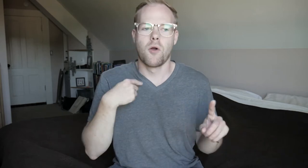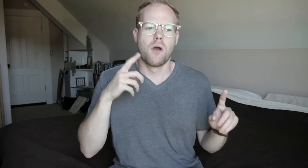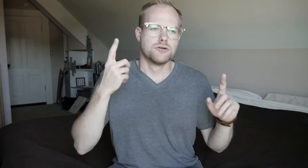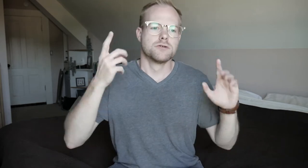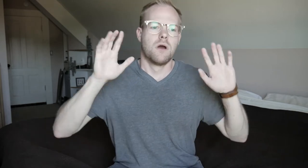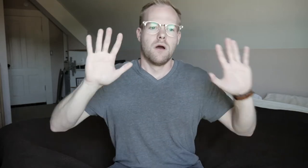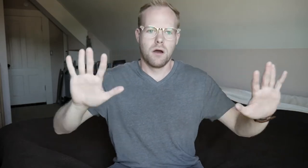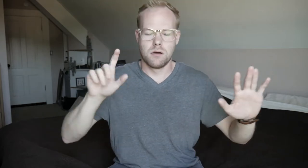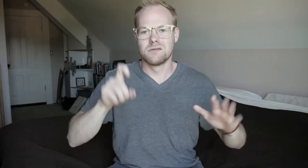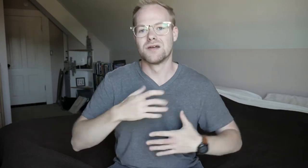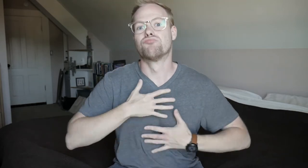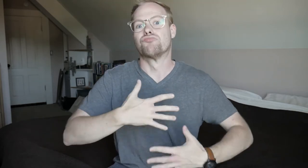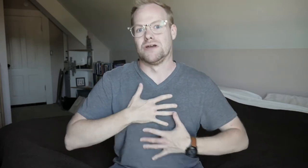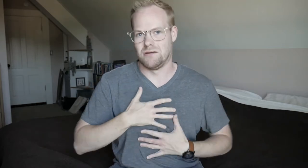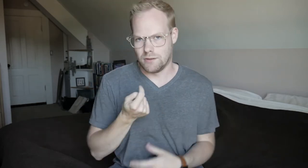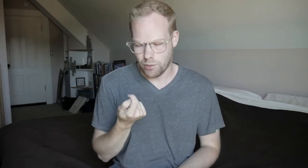So I just needed to breathe a little bit.